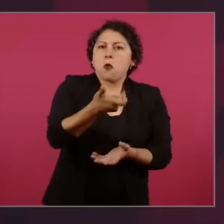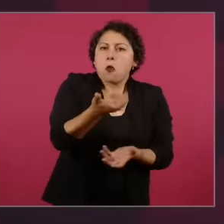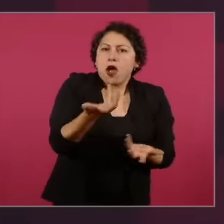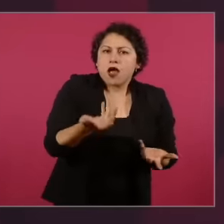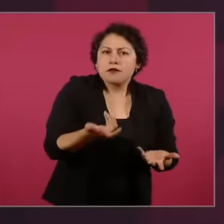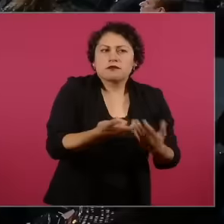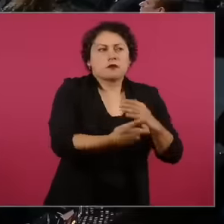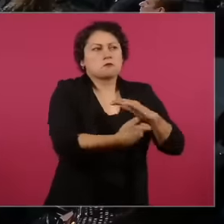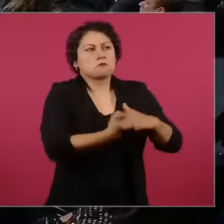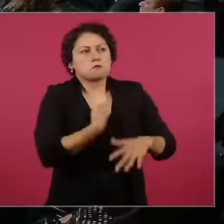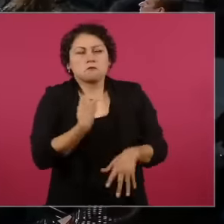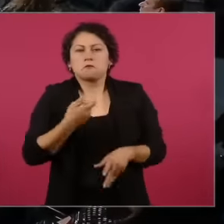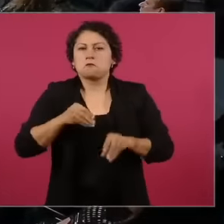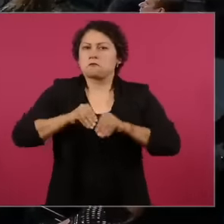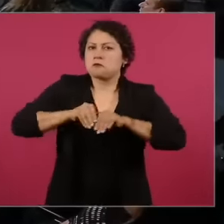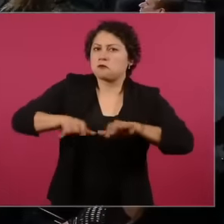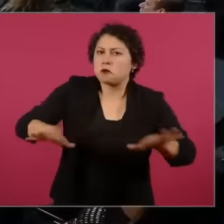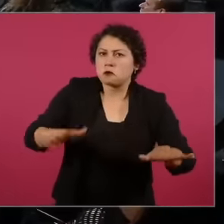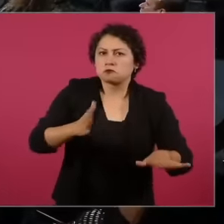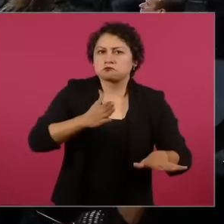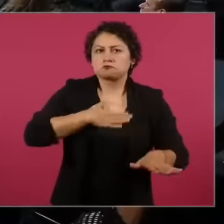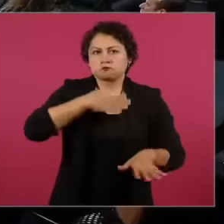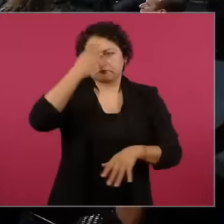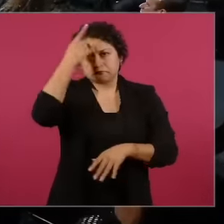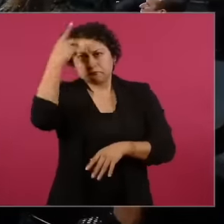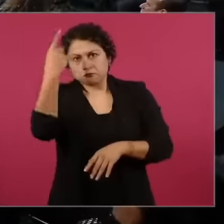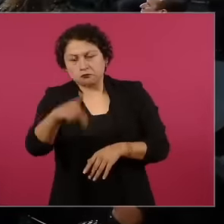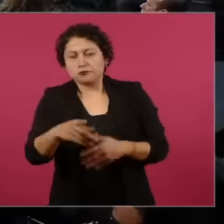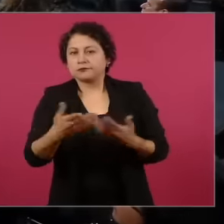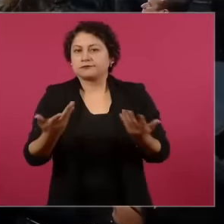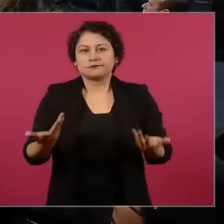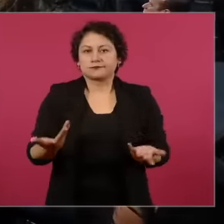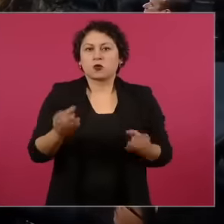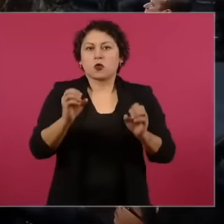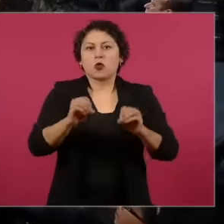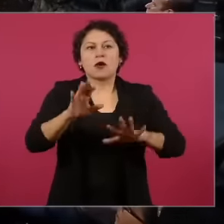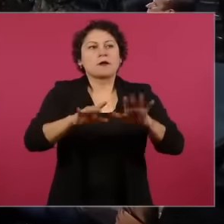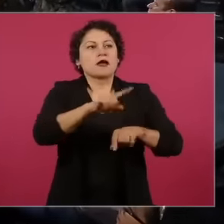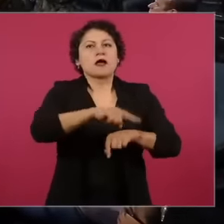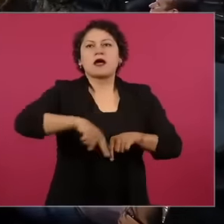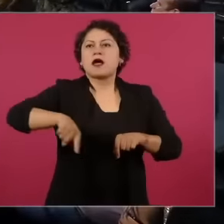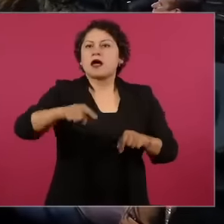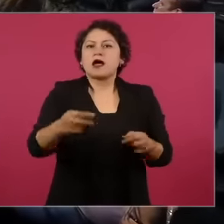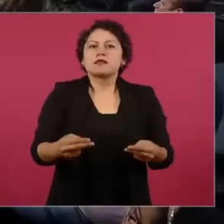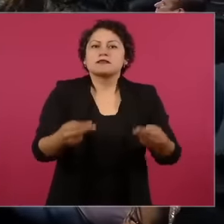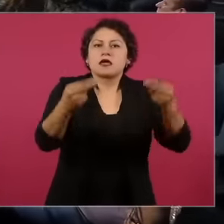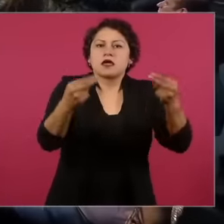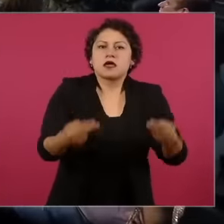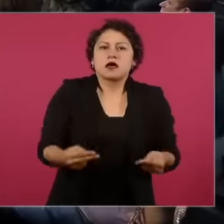subjecting these contents to the rules of the market, as